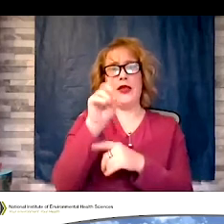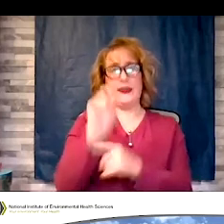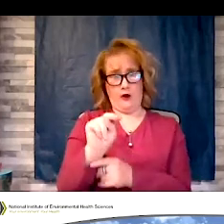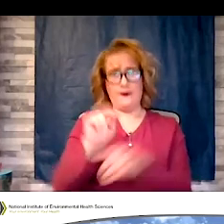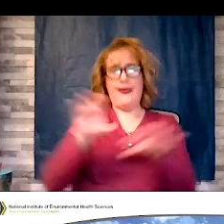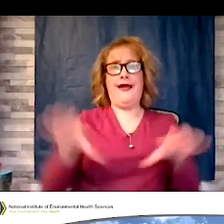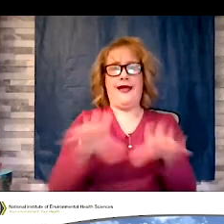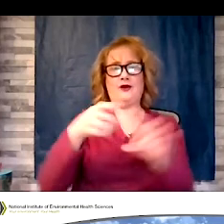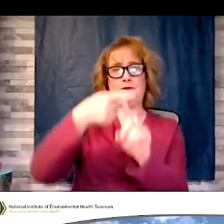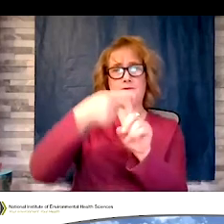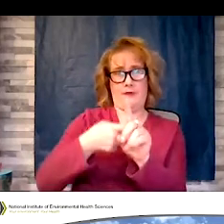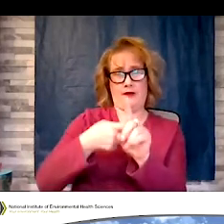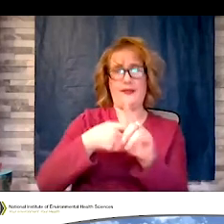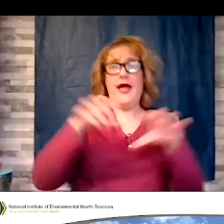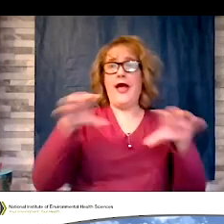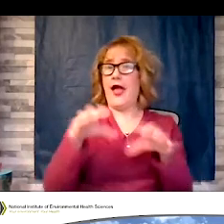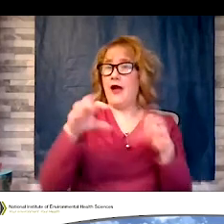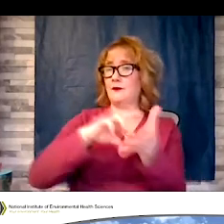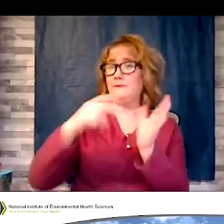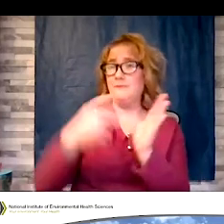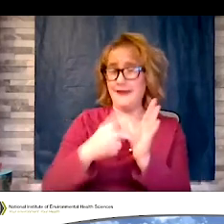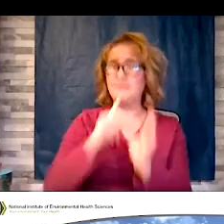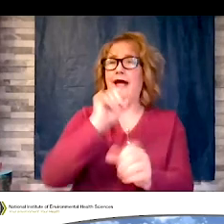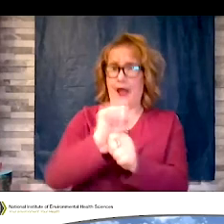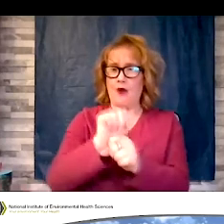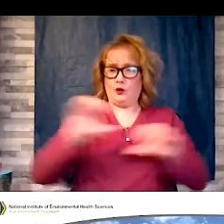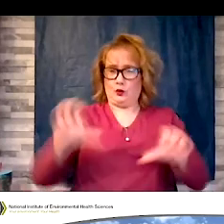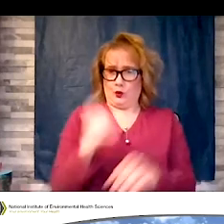that we do something. We not only listen to learn, but we do